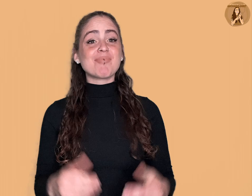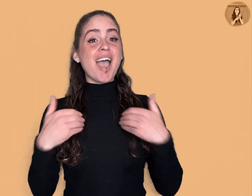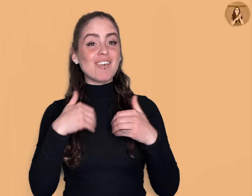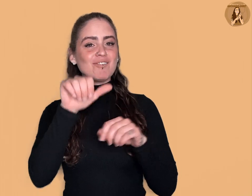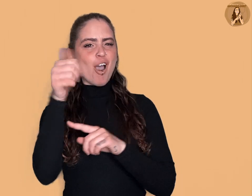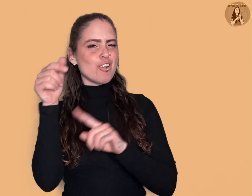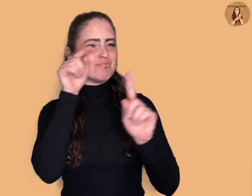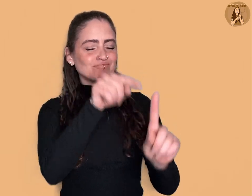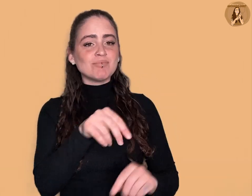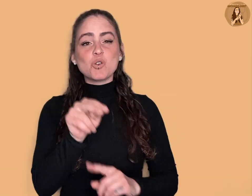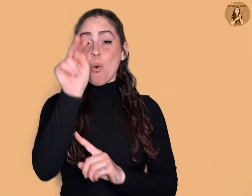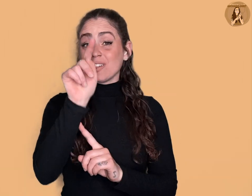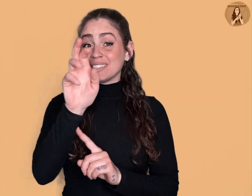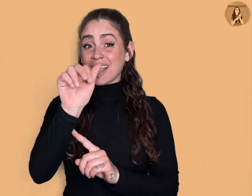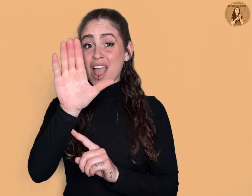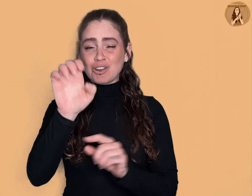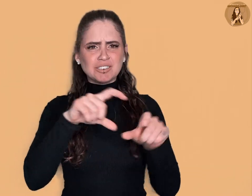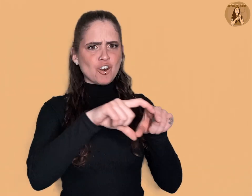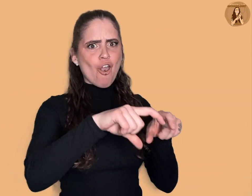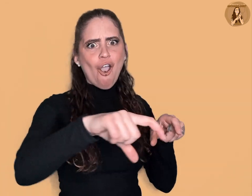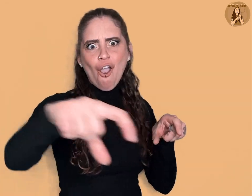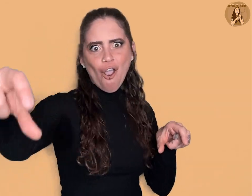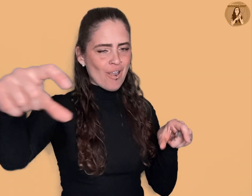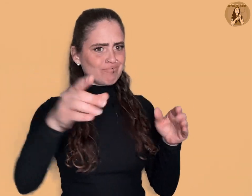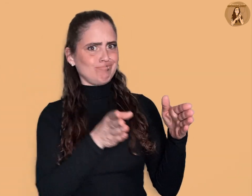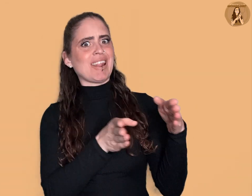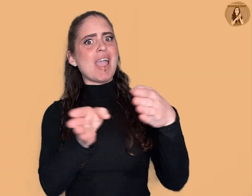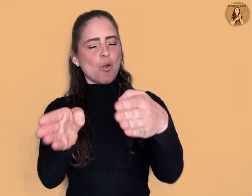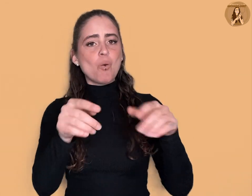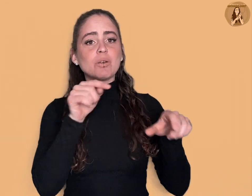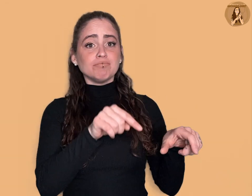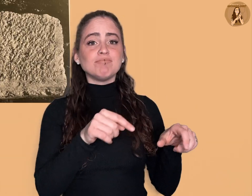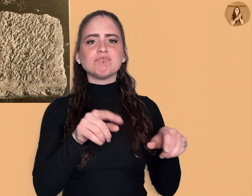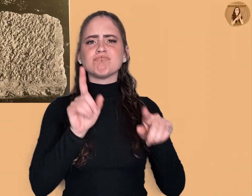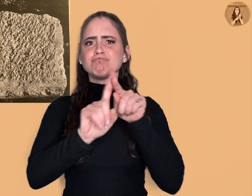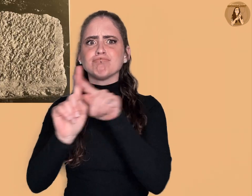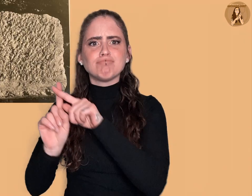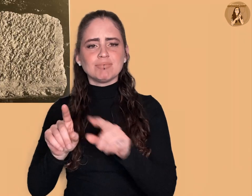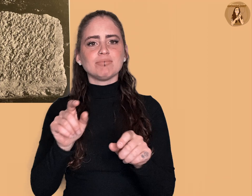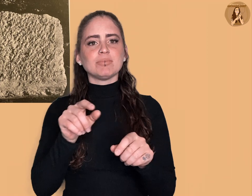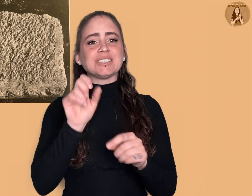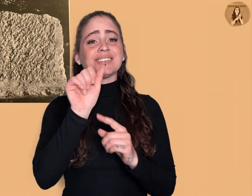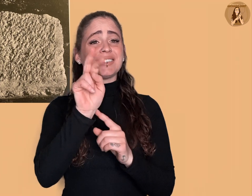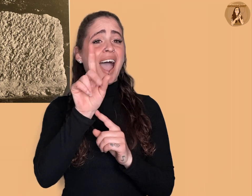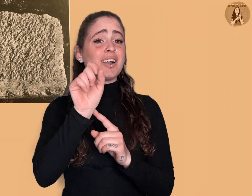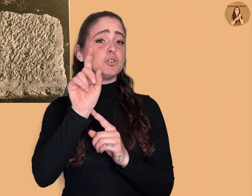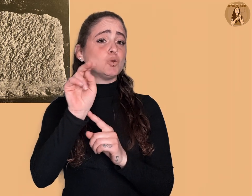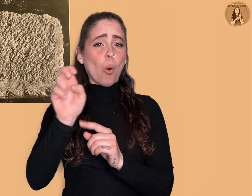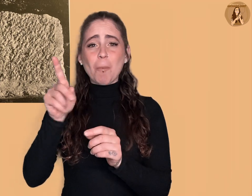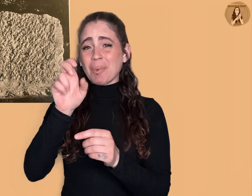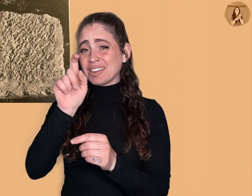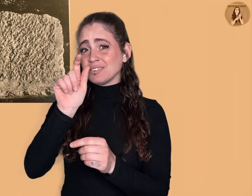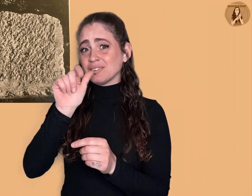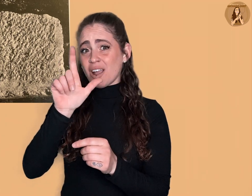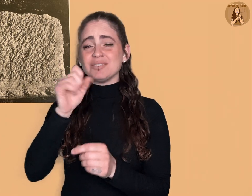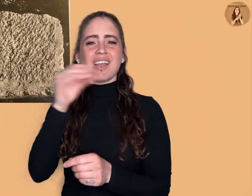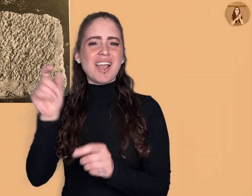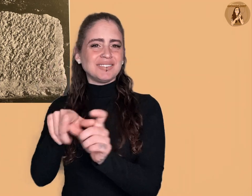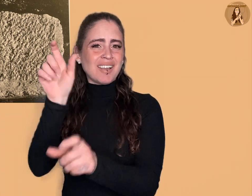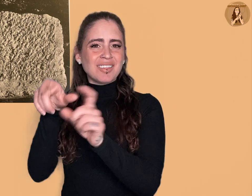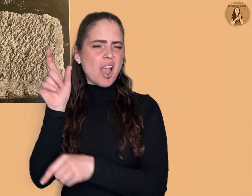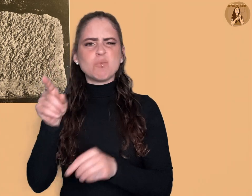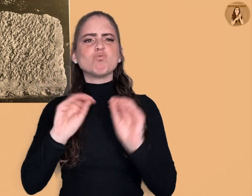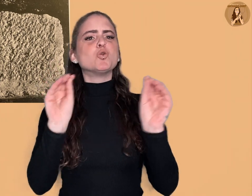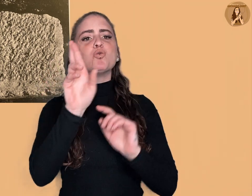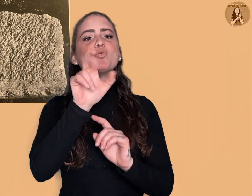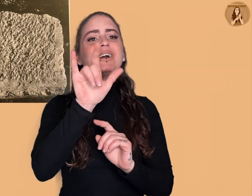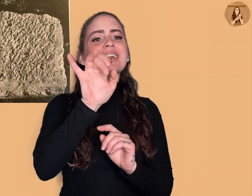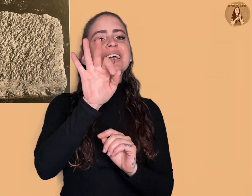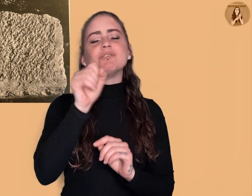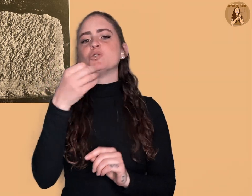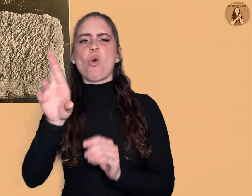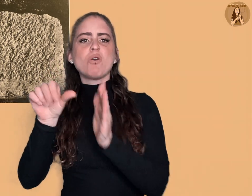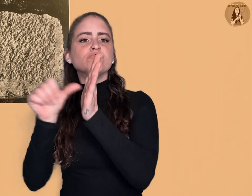Series of sandstone pedestals and stelae without reliefs or inscriptions lie on the north terrace, which is long, narrow and rectangular in shape.